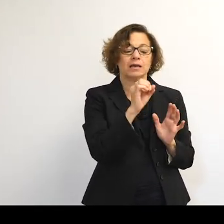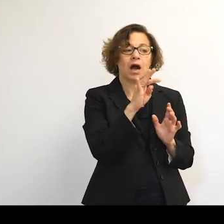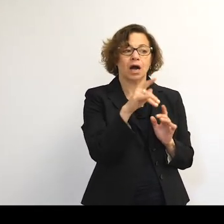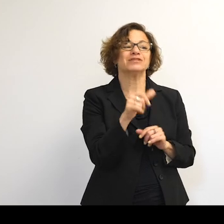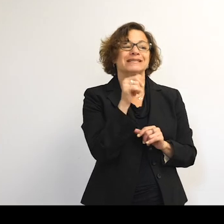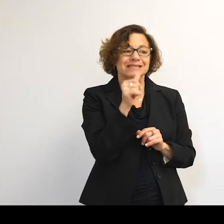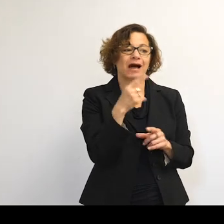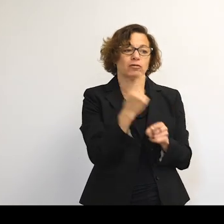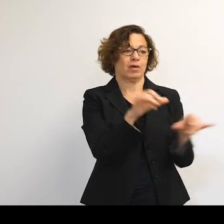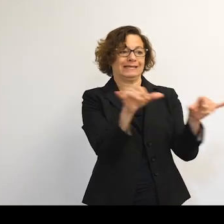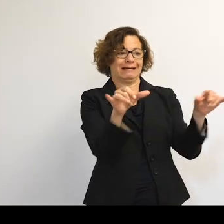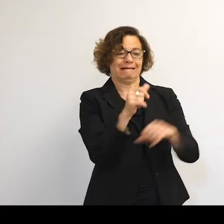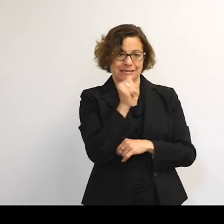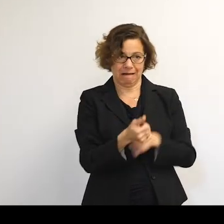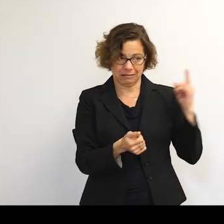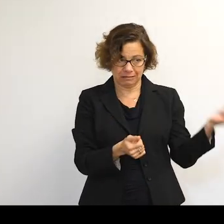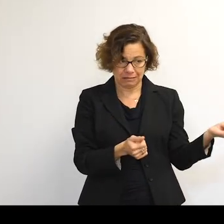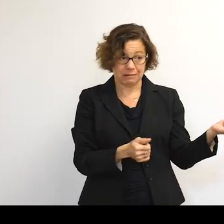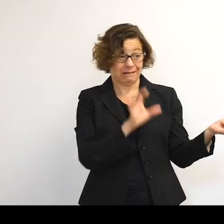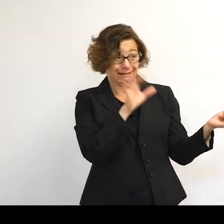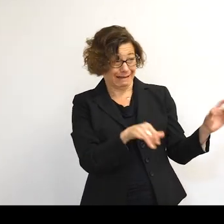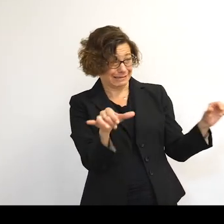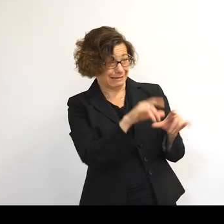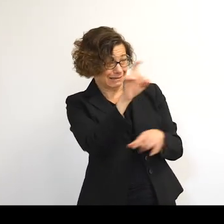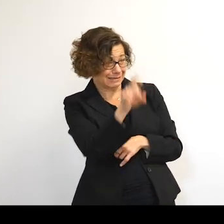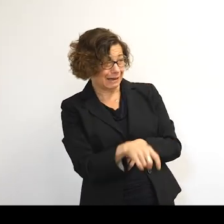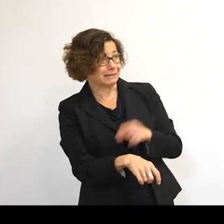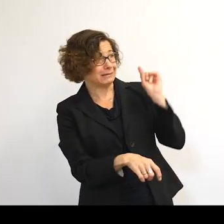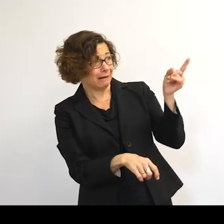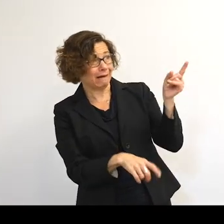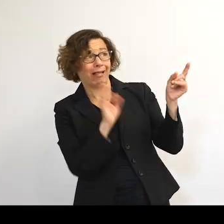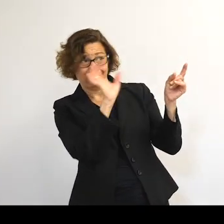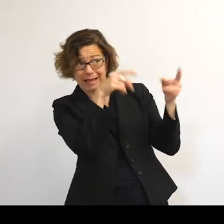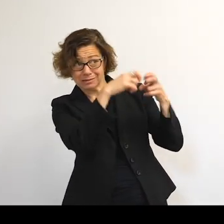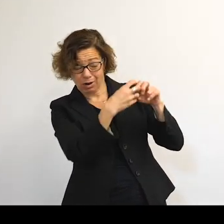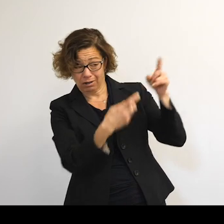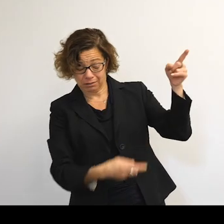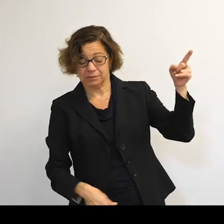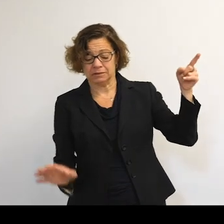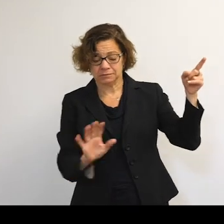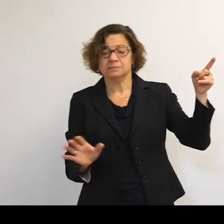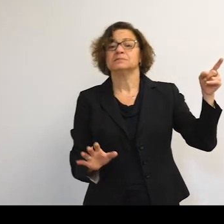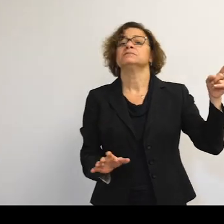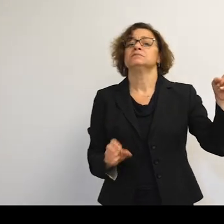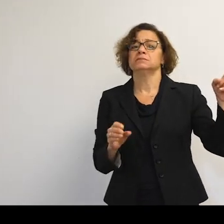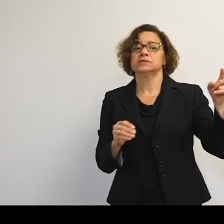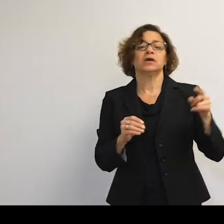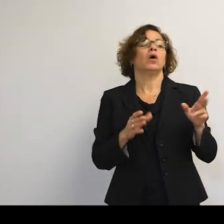People sometimes get mistaken about, well, if that's the size of Texas, what's the problem? So positions are to scale. Paths are to scale.